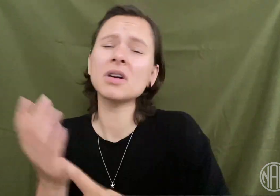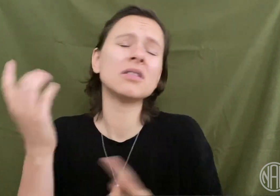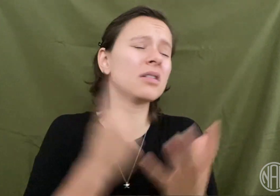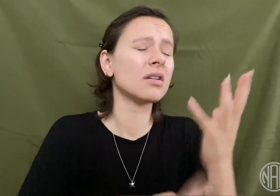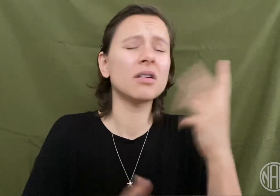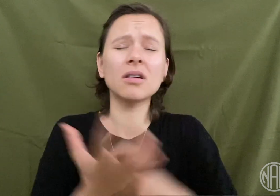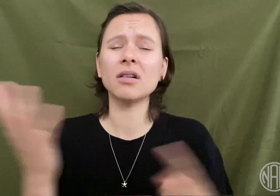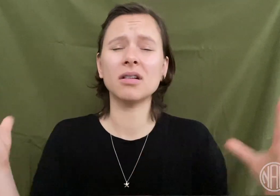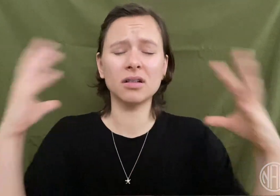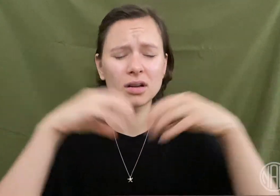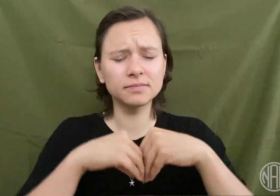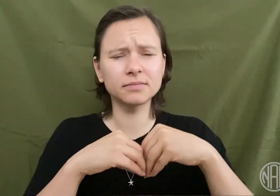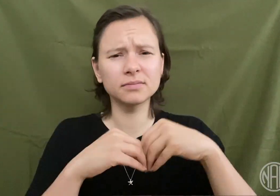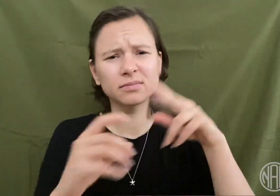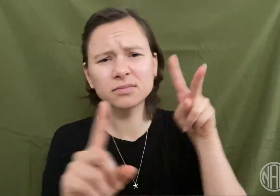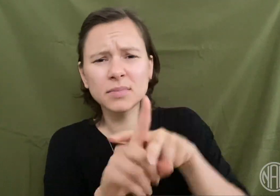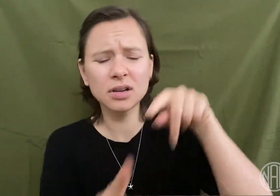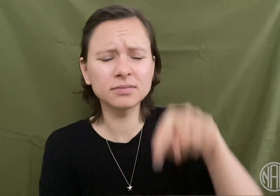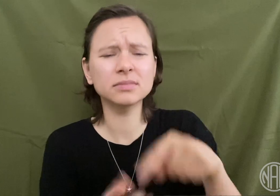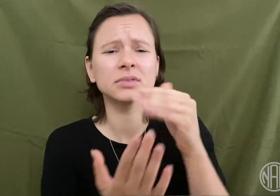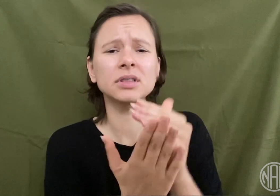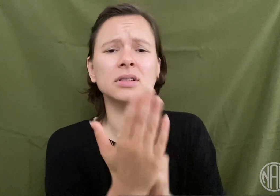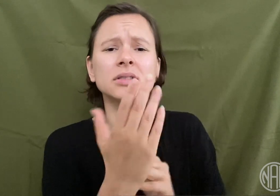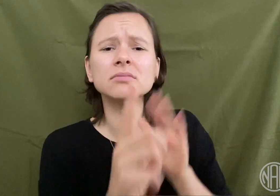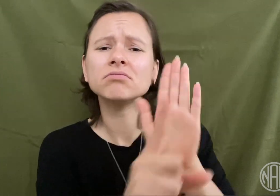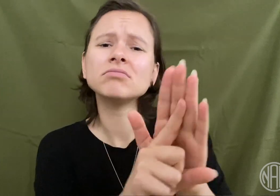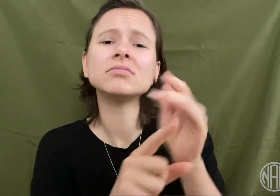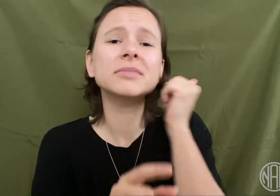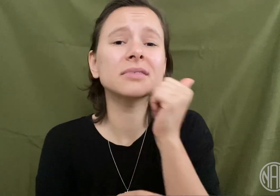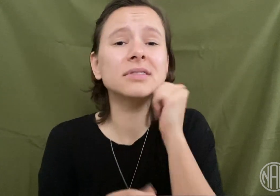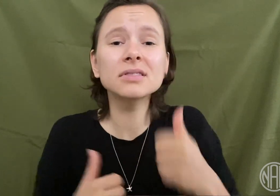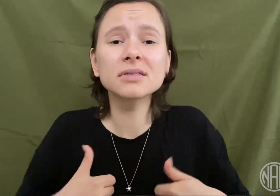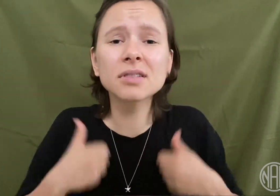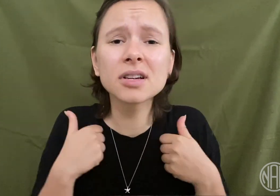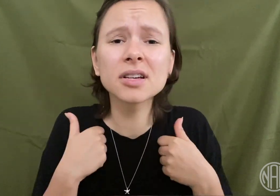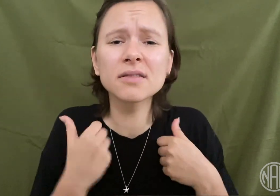give an opportunity for you to apply the lessons to your daily life.